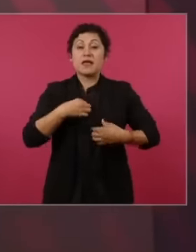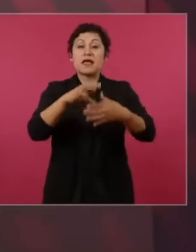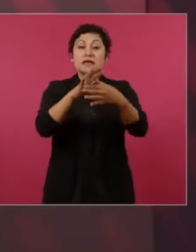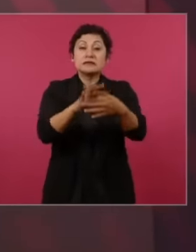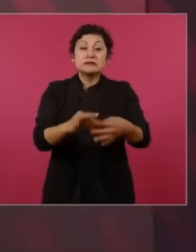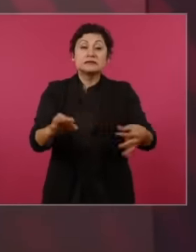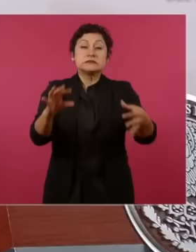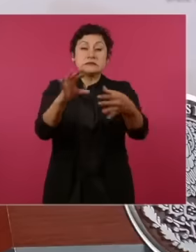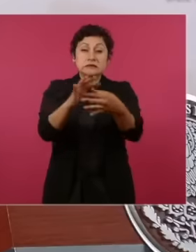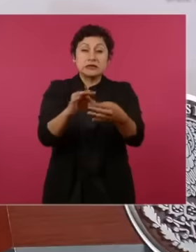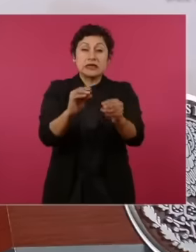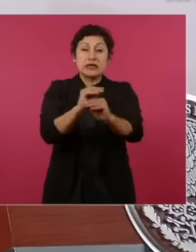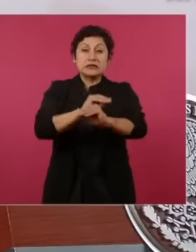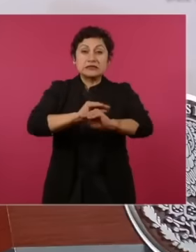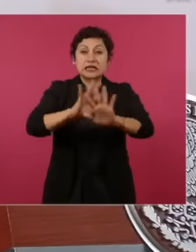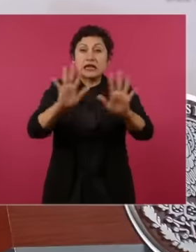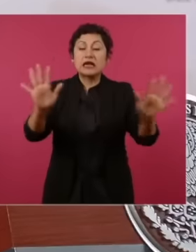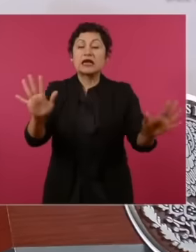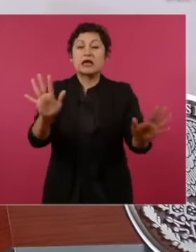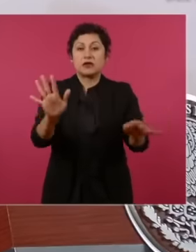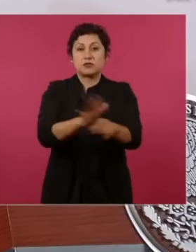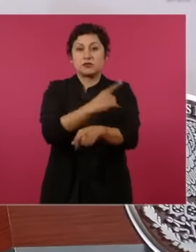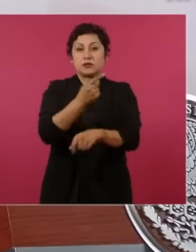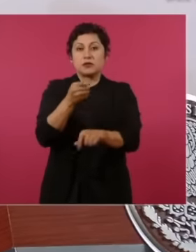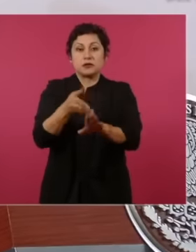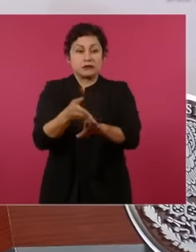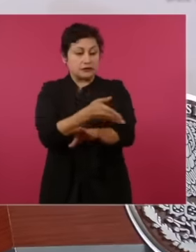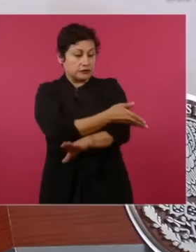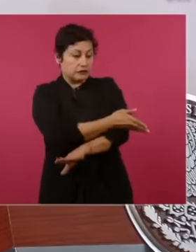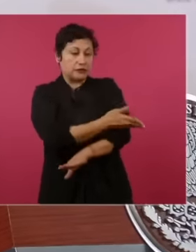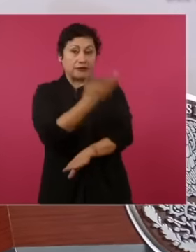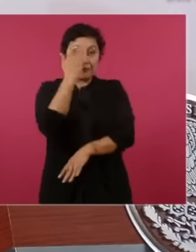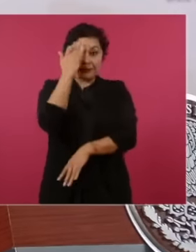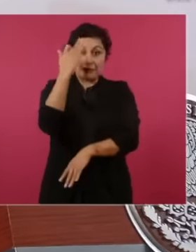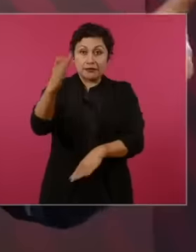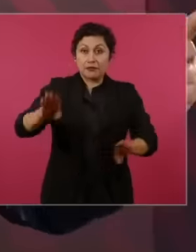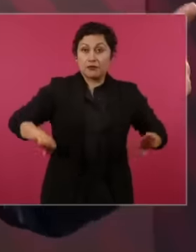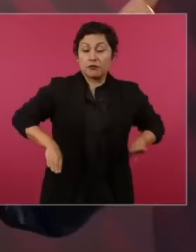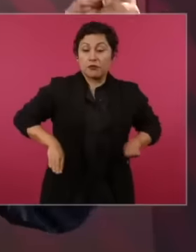in the neoliberal period is a call from Roberto